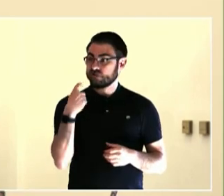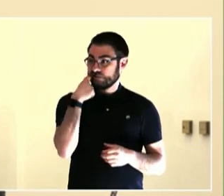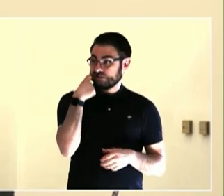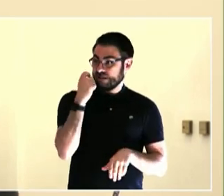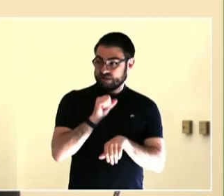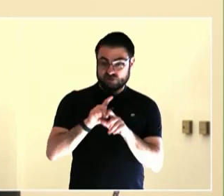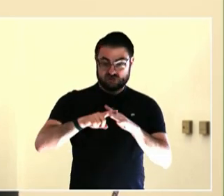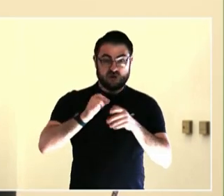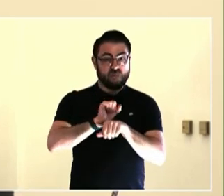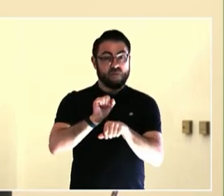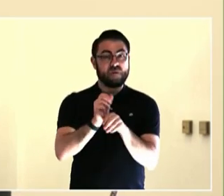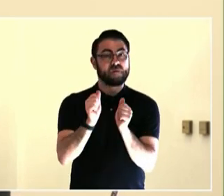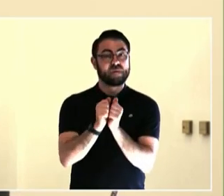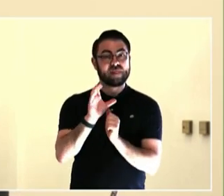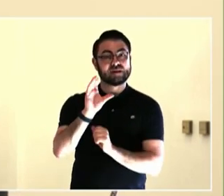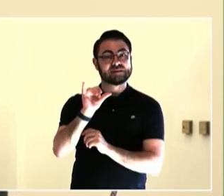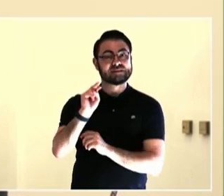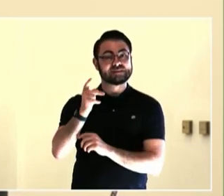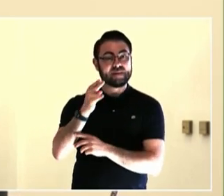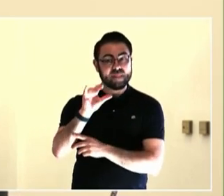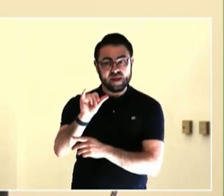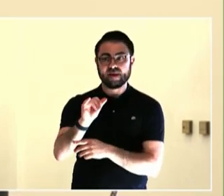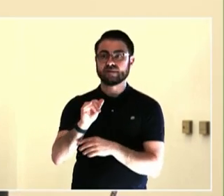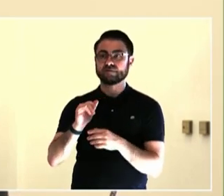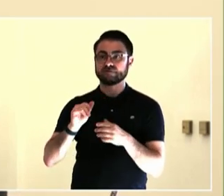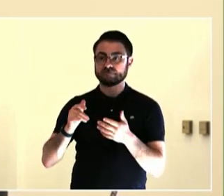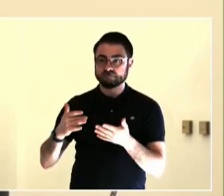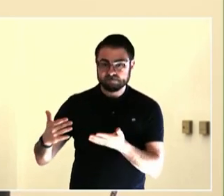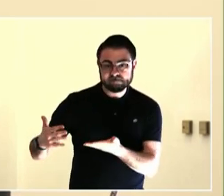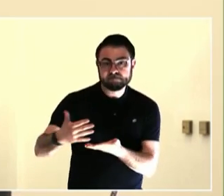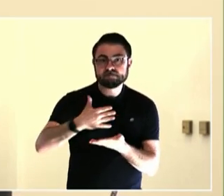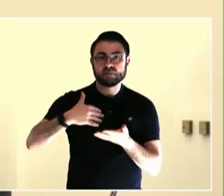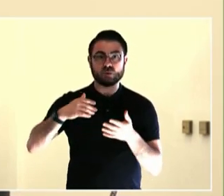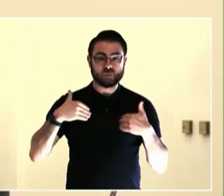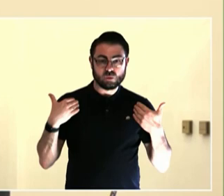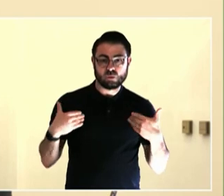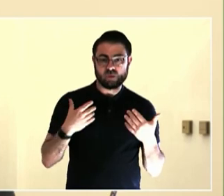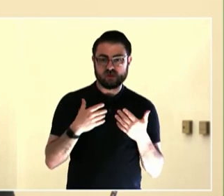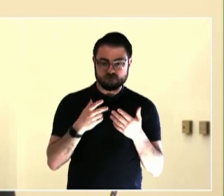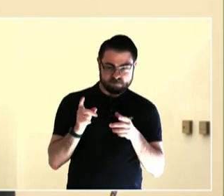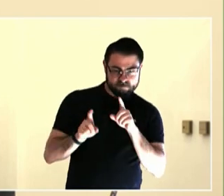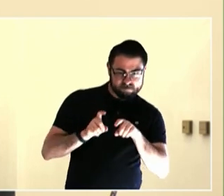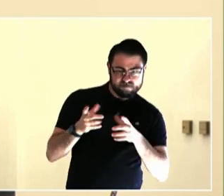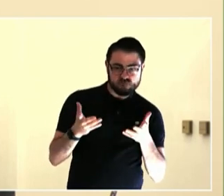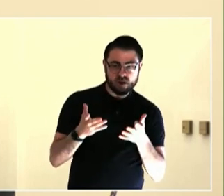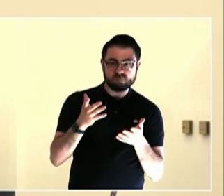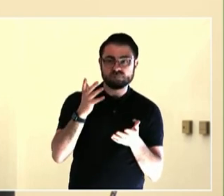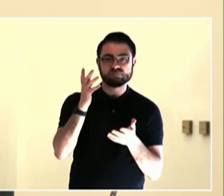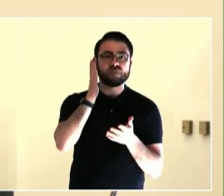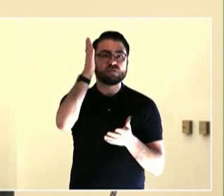And through the eyes I've learned, but through education isn't calls formal. There's education that we